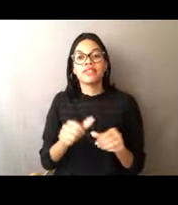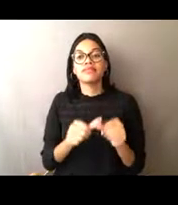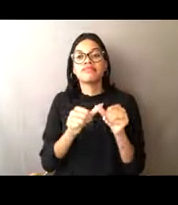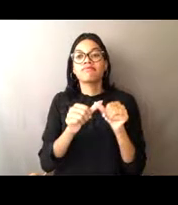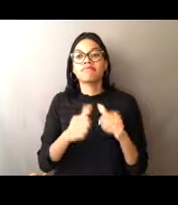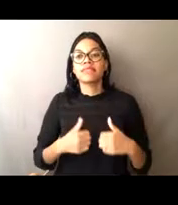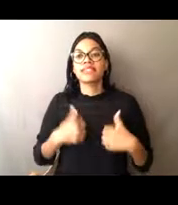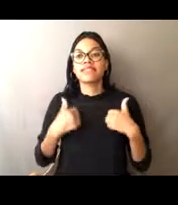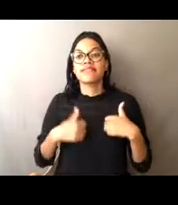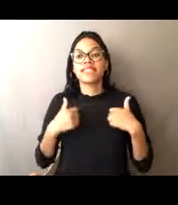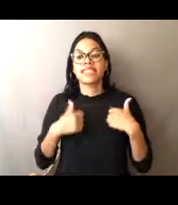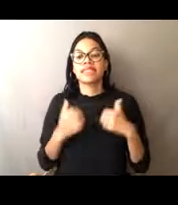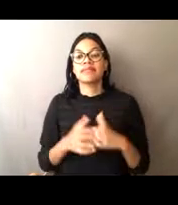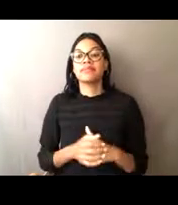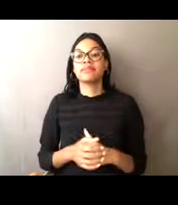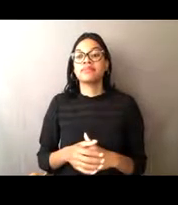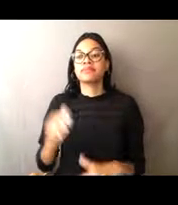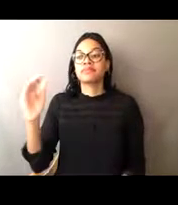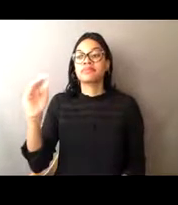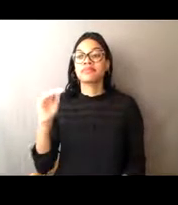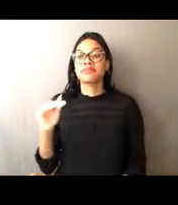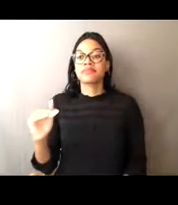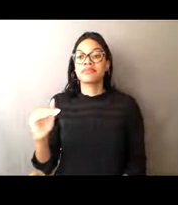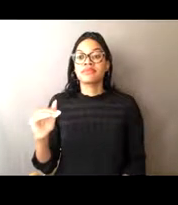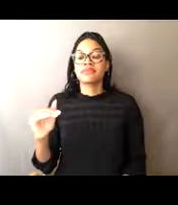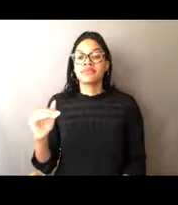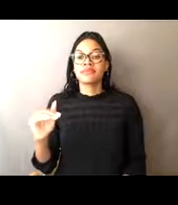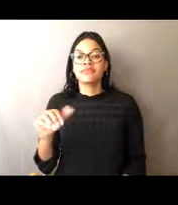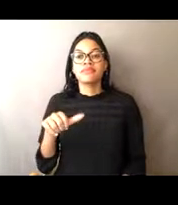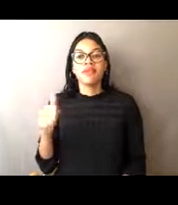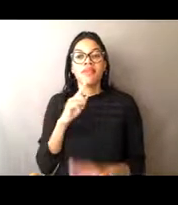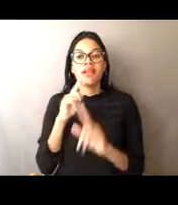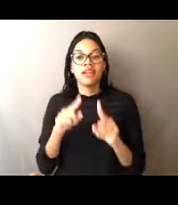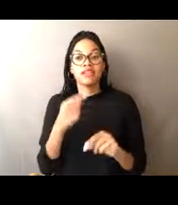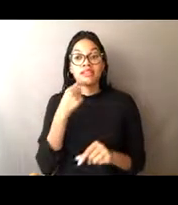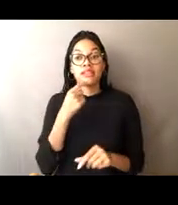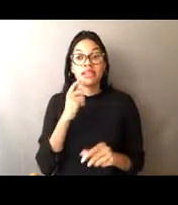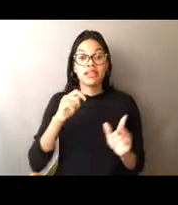means that you only catch as much as you can use.